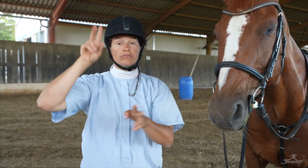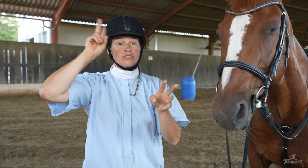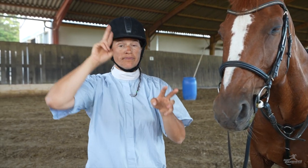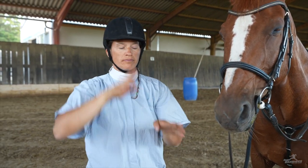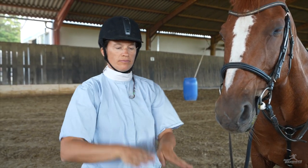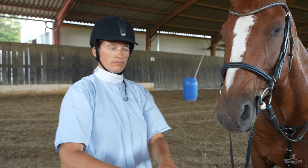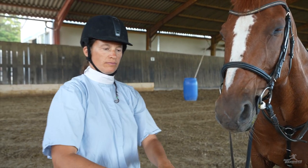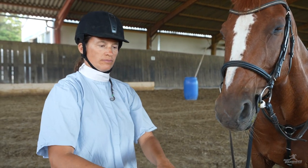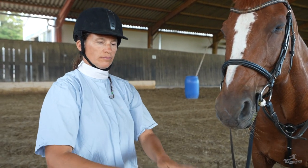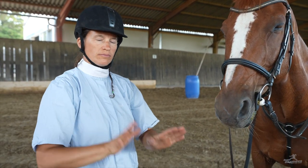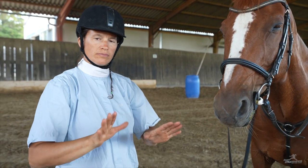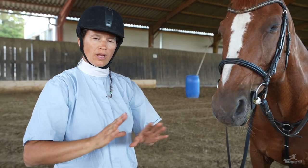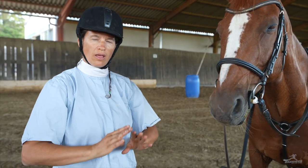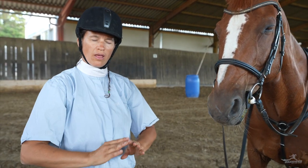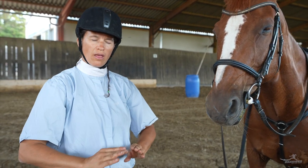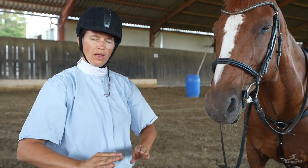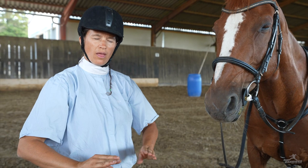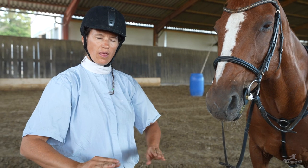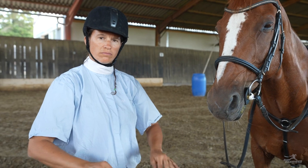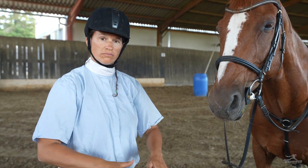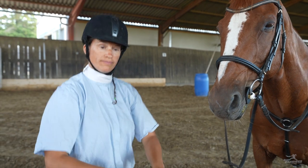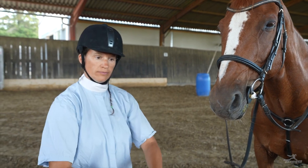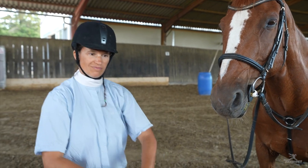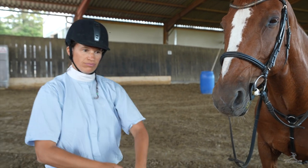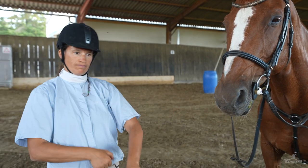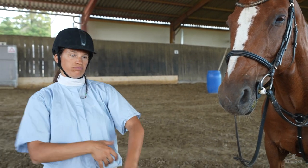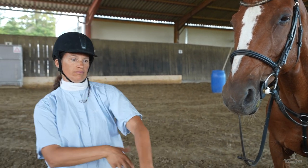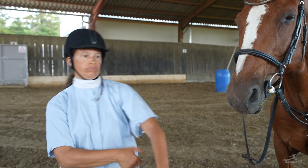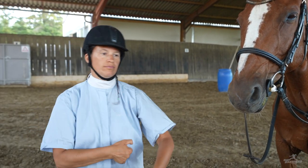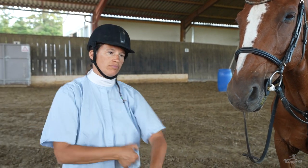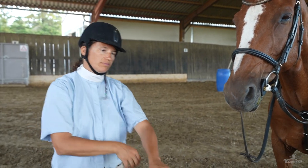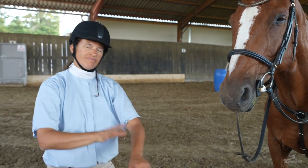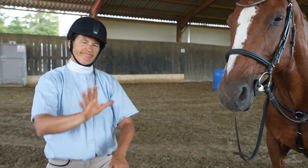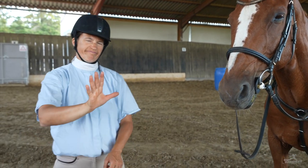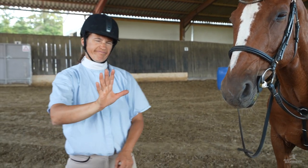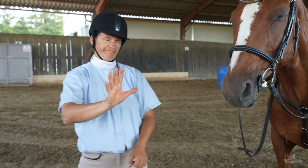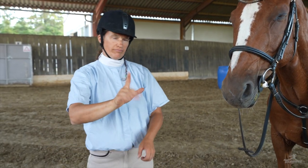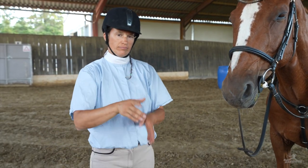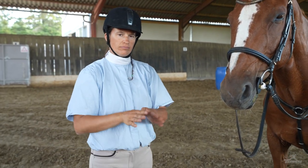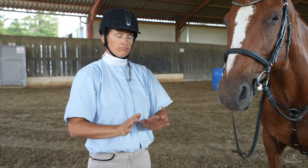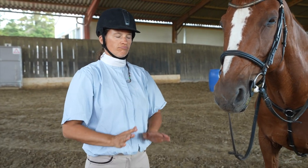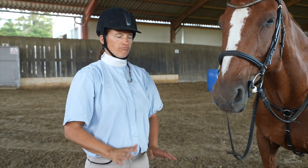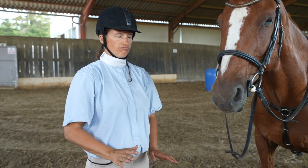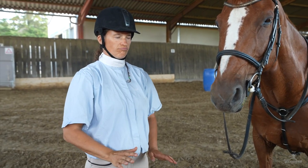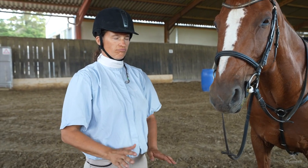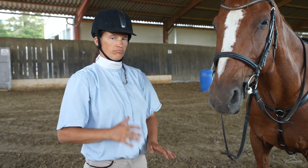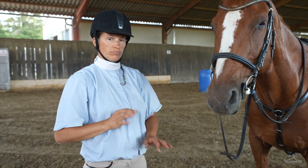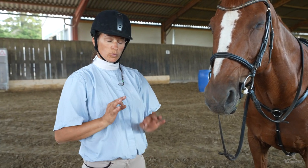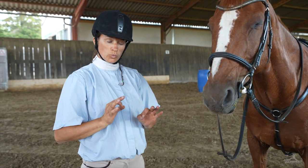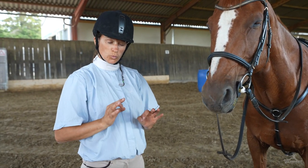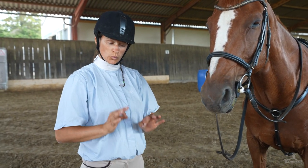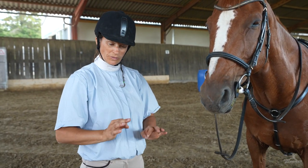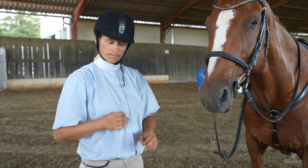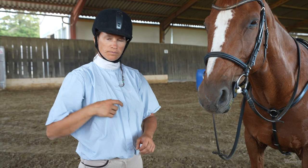and stand still, without moving around.